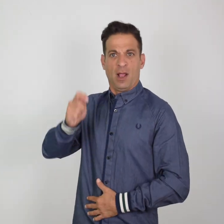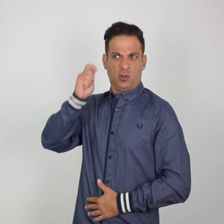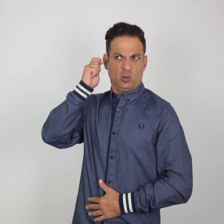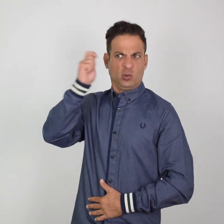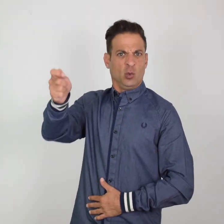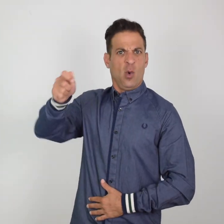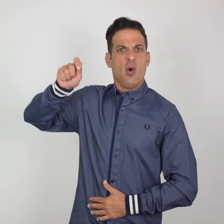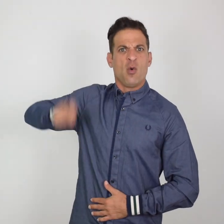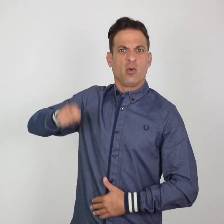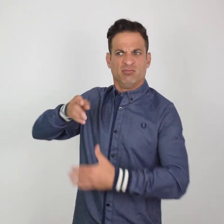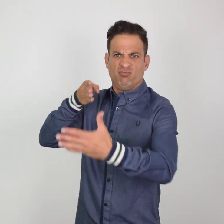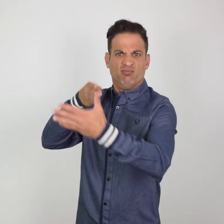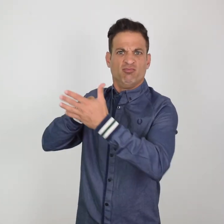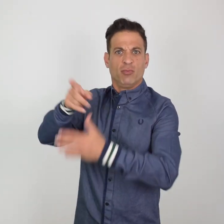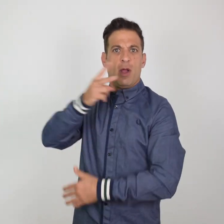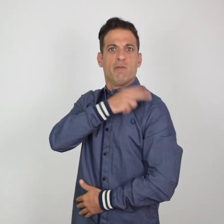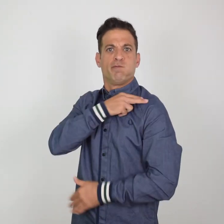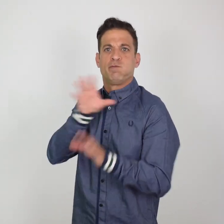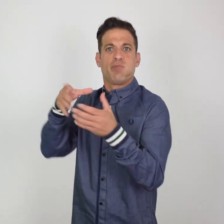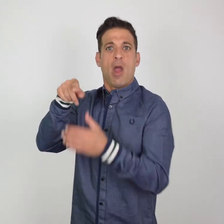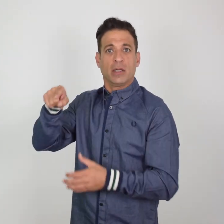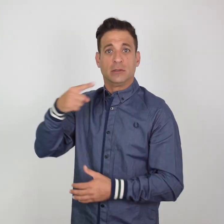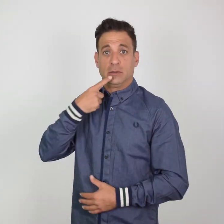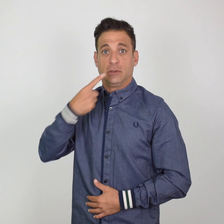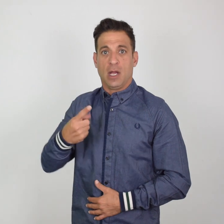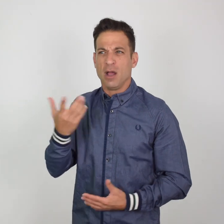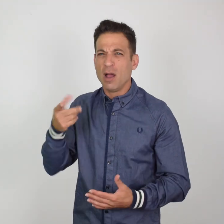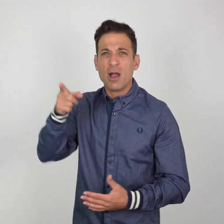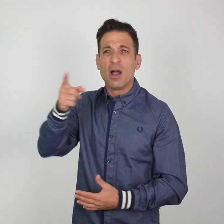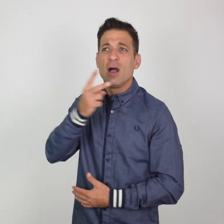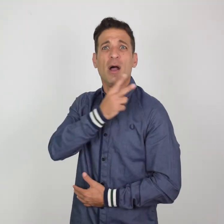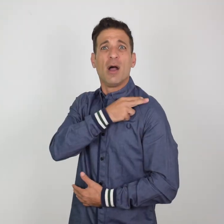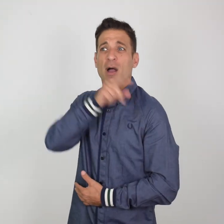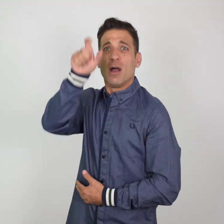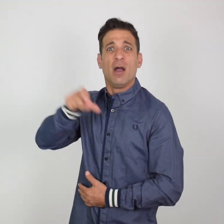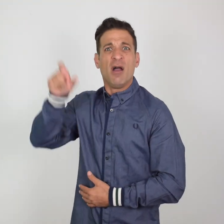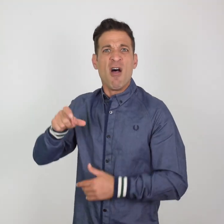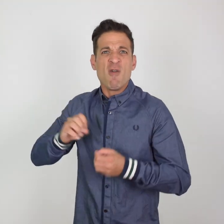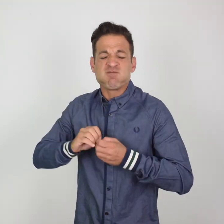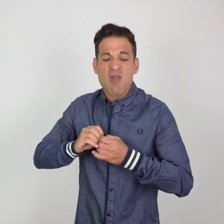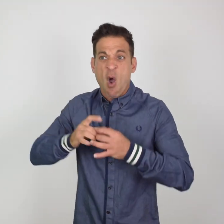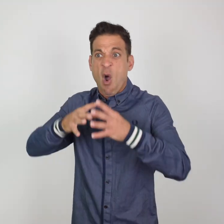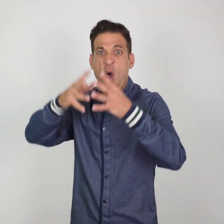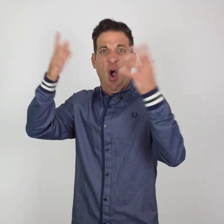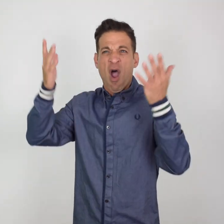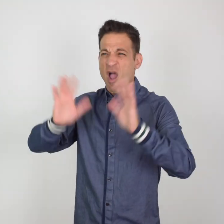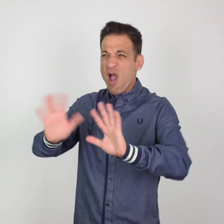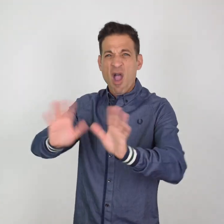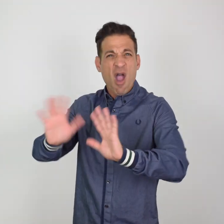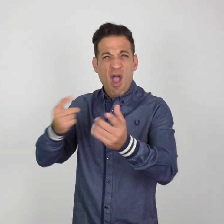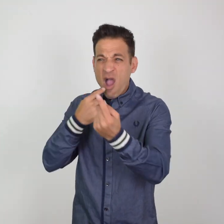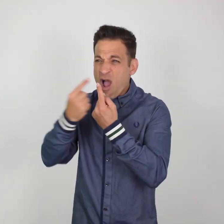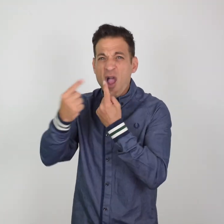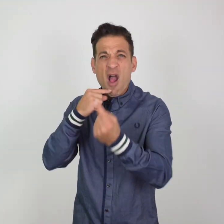unnecessarily escalated the situation. The officers say they used